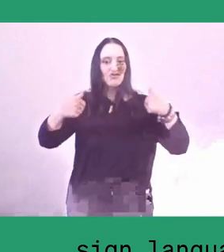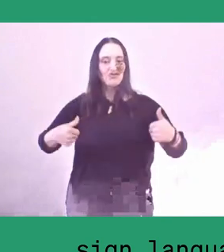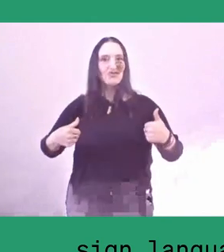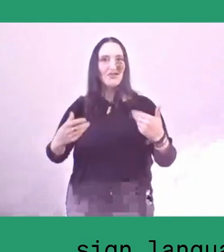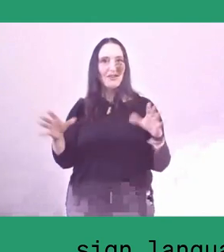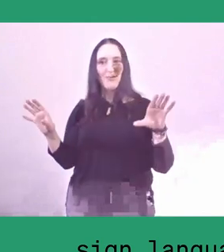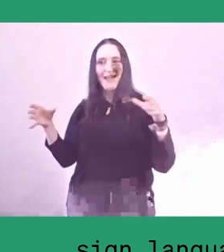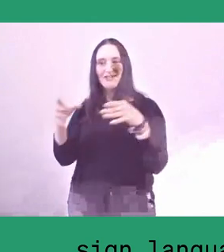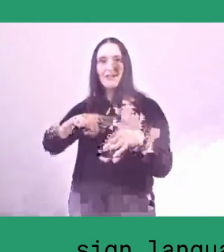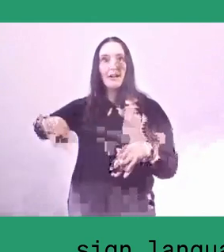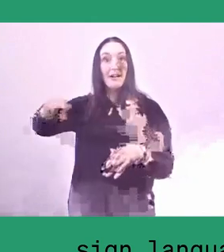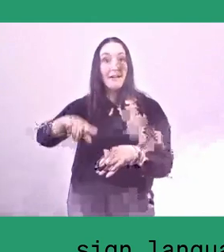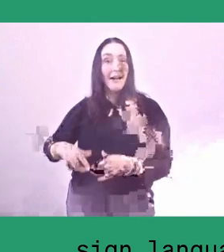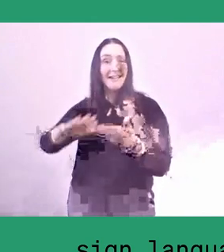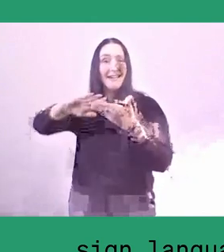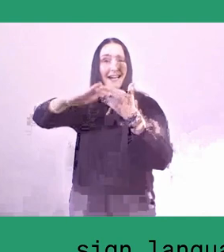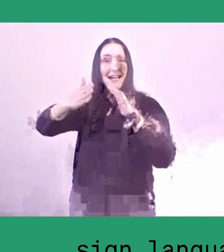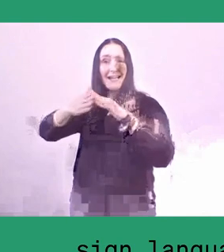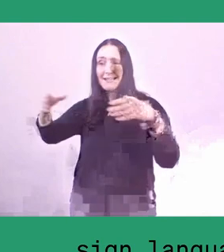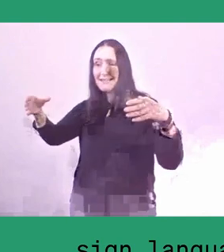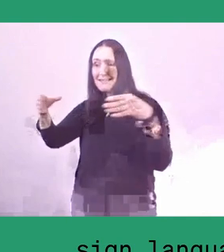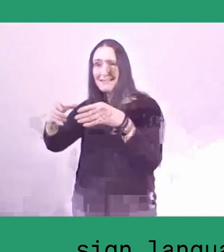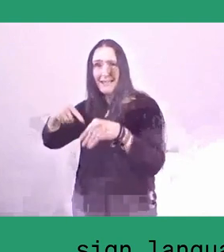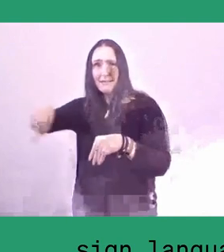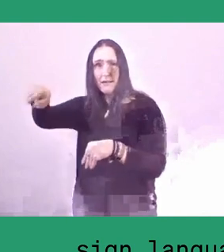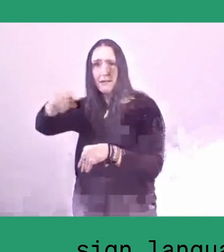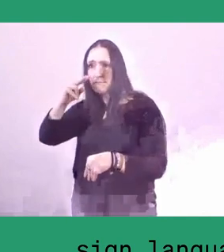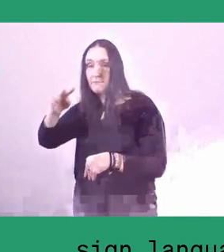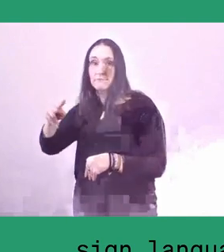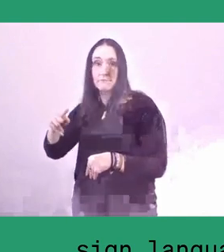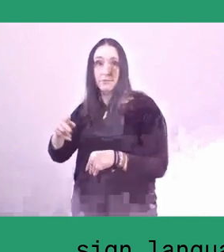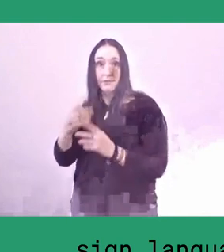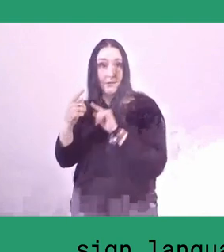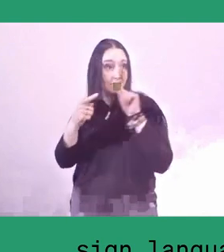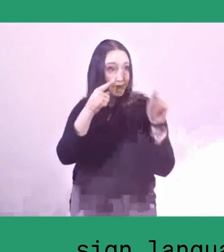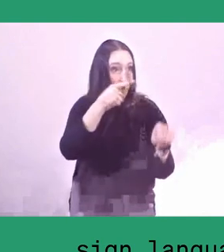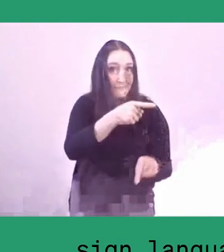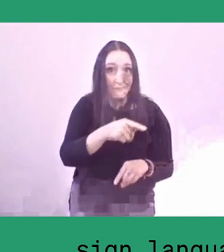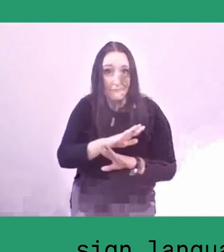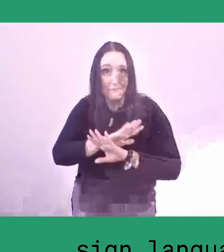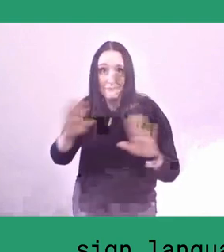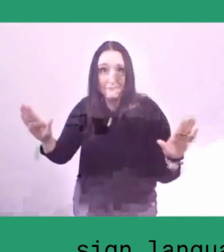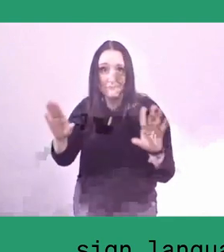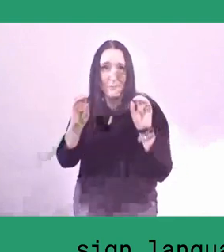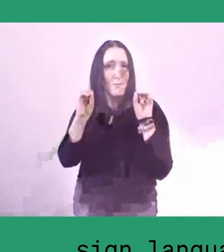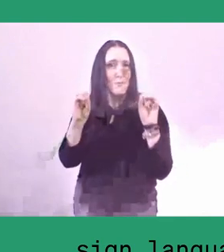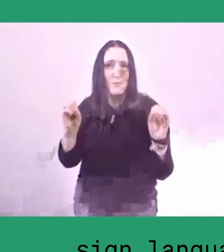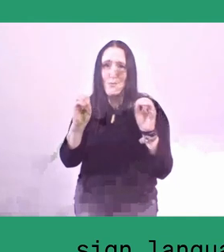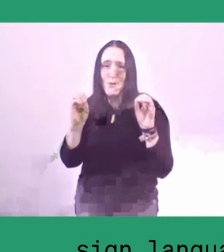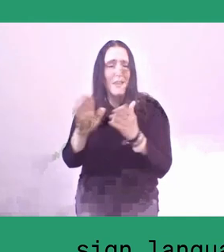they only read about it in textbooks and they cannot experience it like we did before.